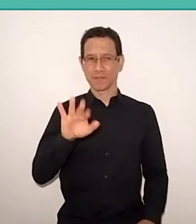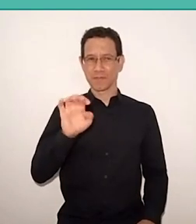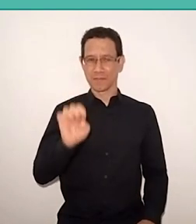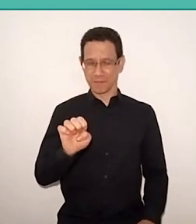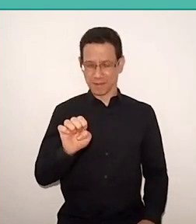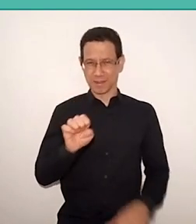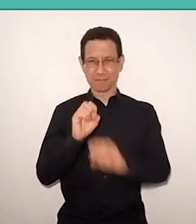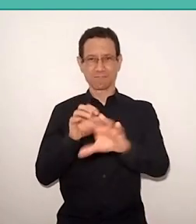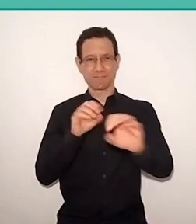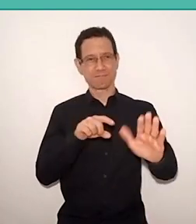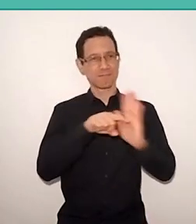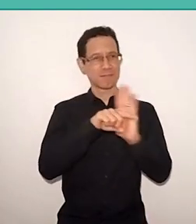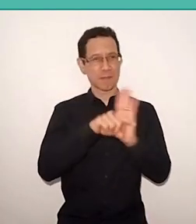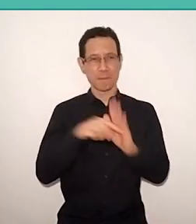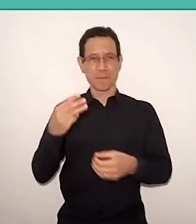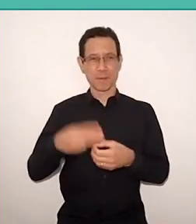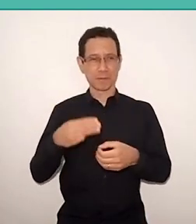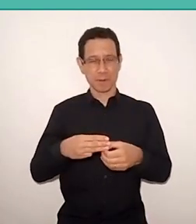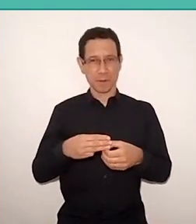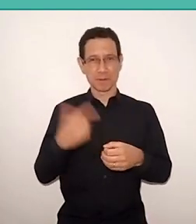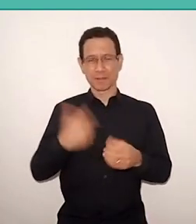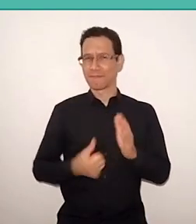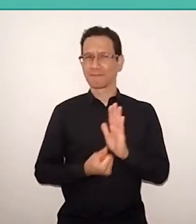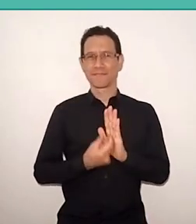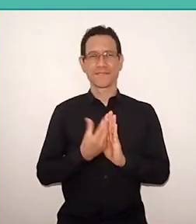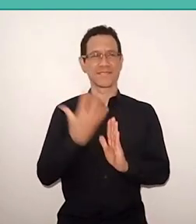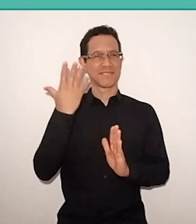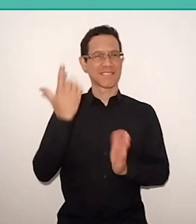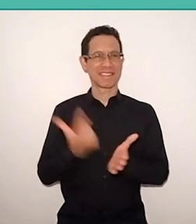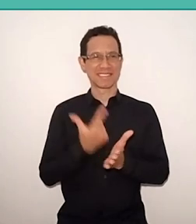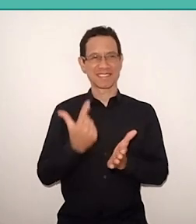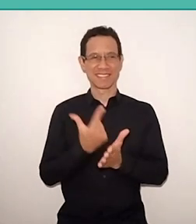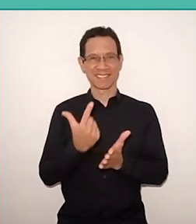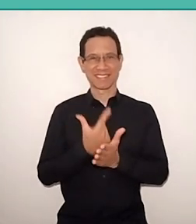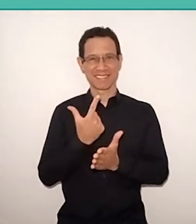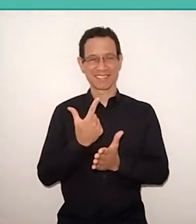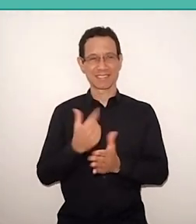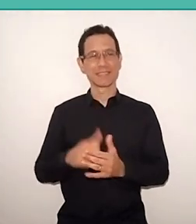He is the author of more than a dozen books, of more than two dozens of book chapters